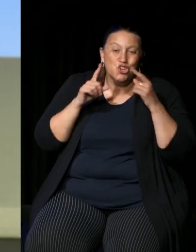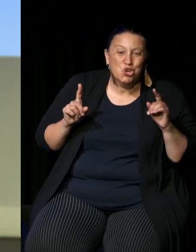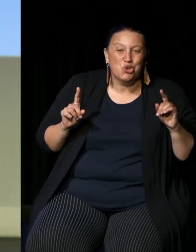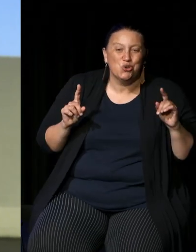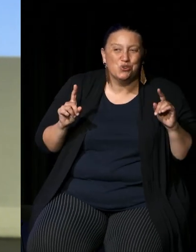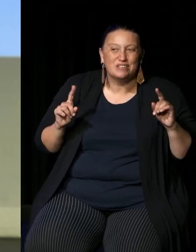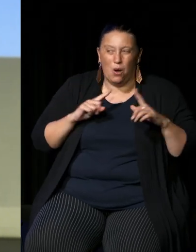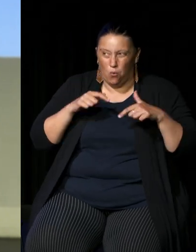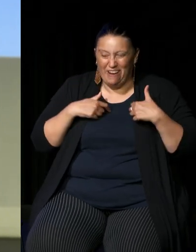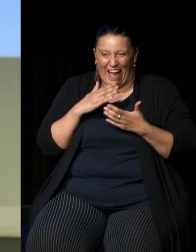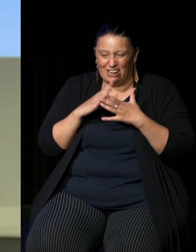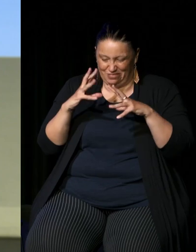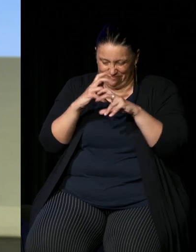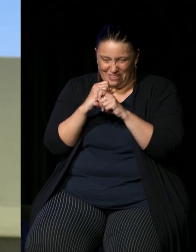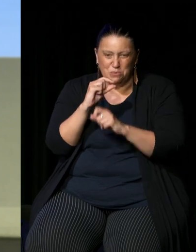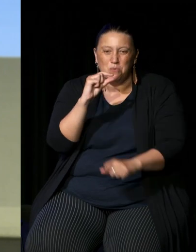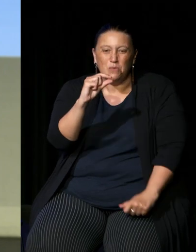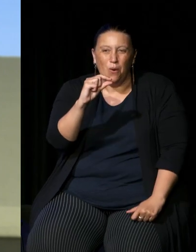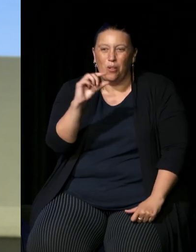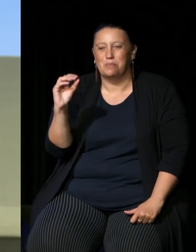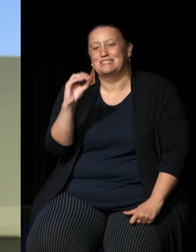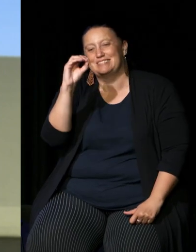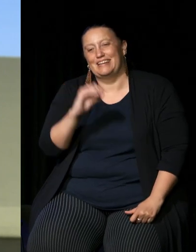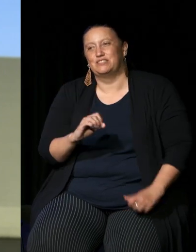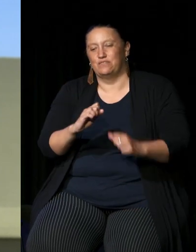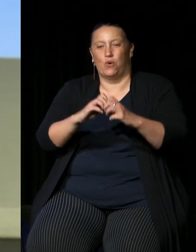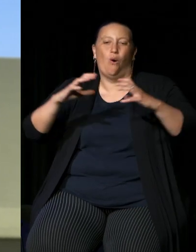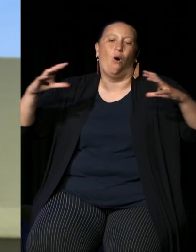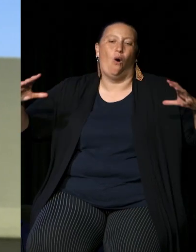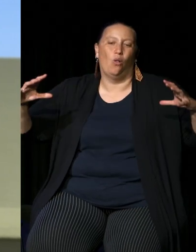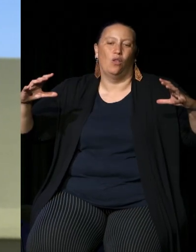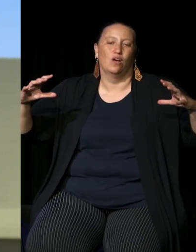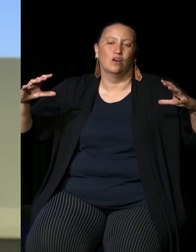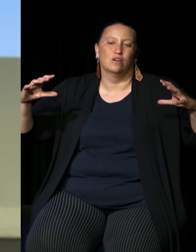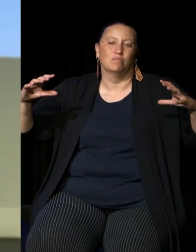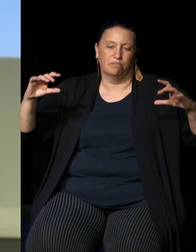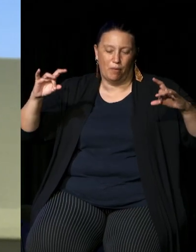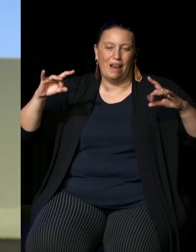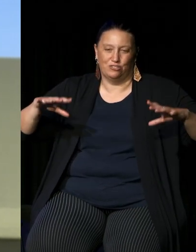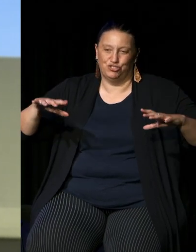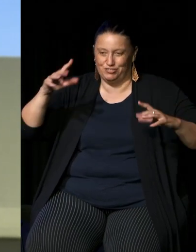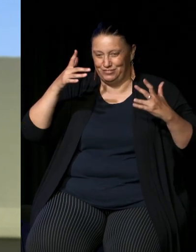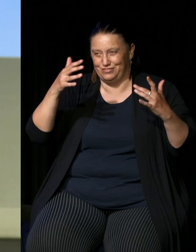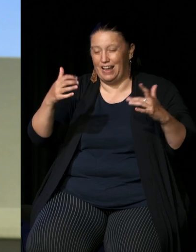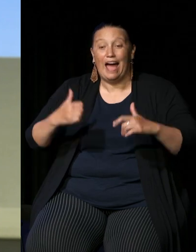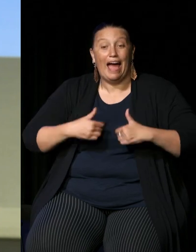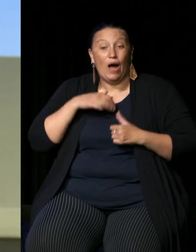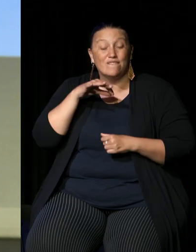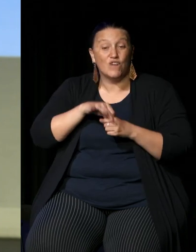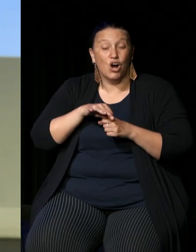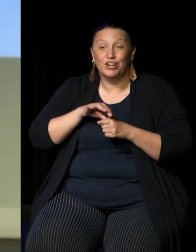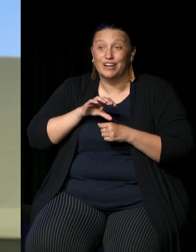are very small proportion of the population and so our vote doesn't have a huge impact